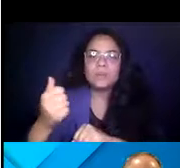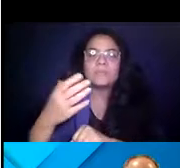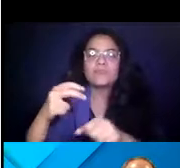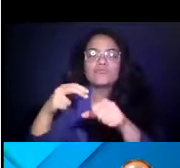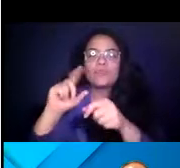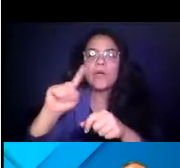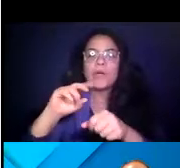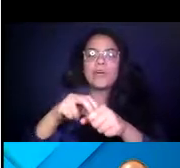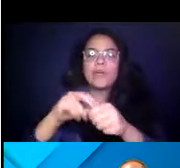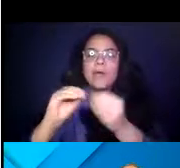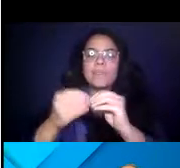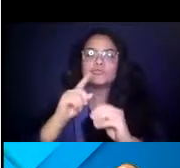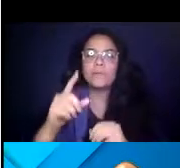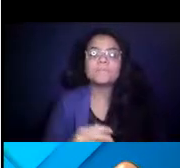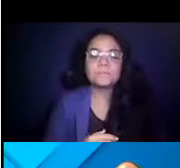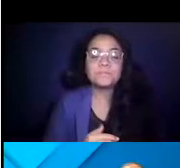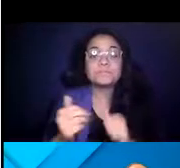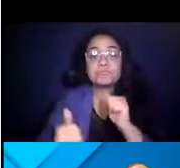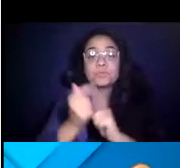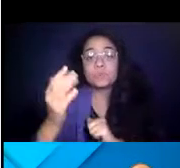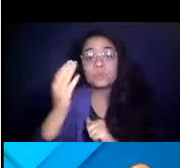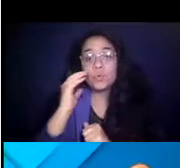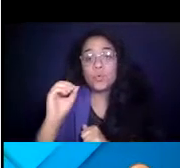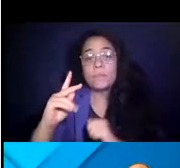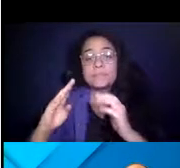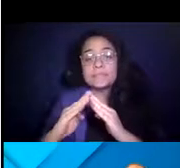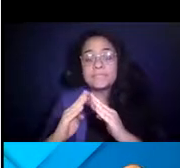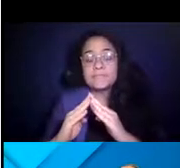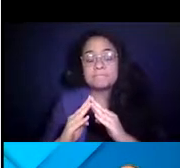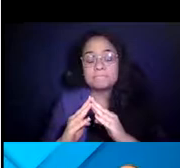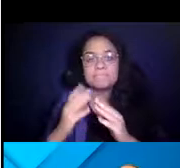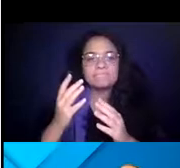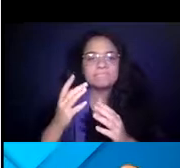14:46:38 So as most of you know, Oklahoma City is located pretty much in the center of the country.